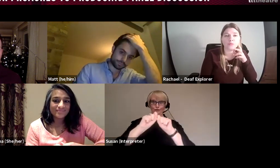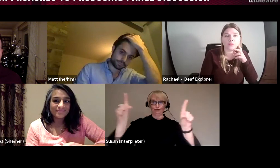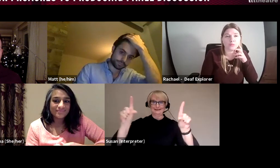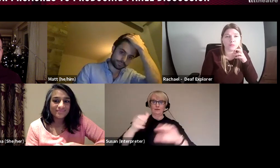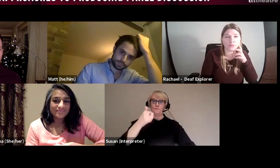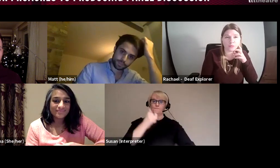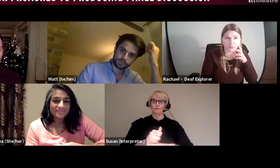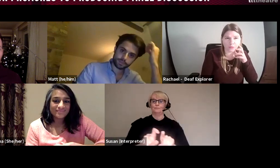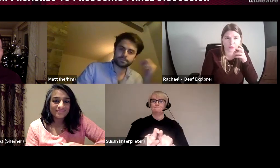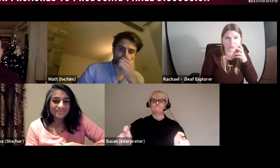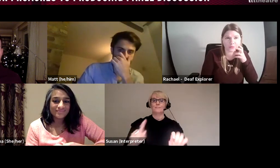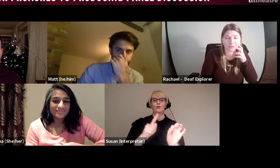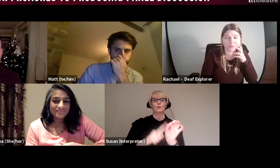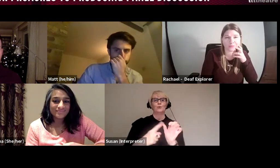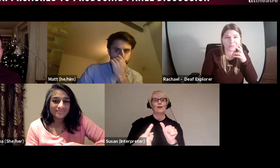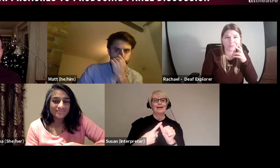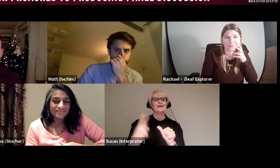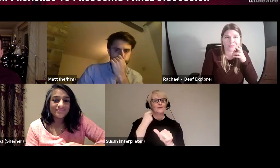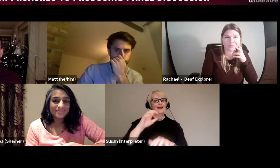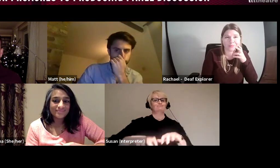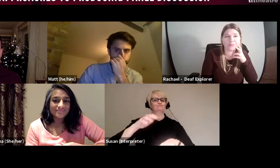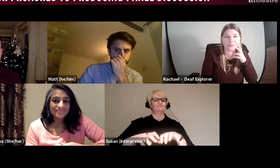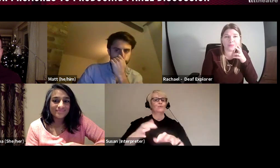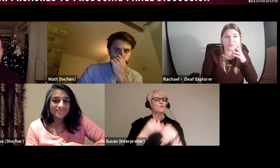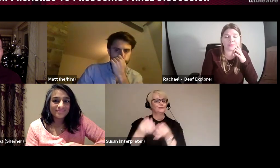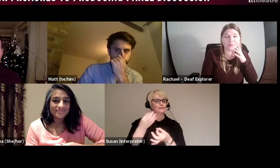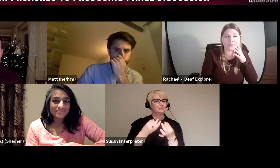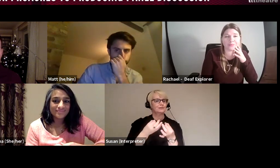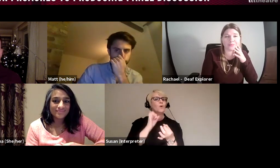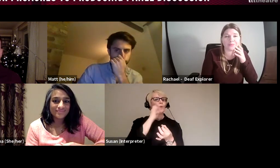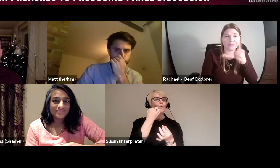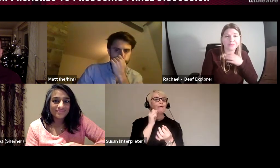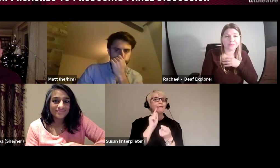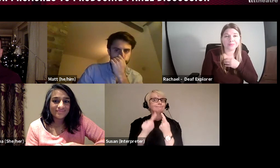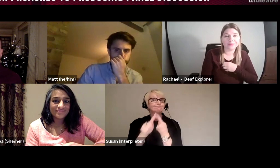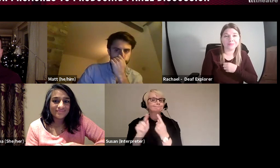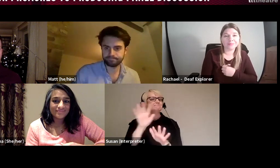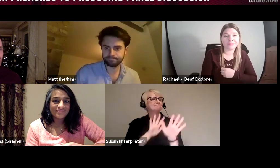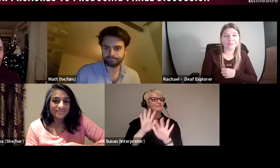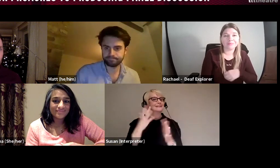and you can drop questions into that and we'll come to those in about 10 minutes. So, ask away,